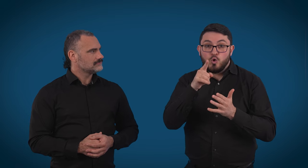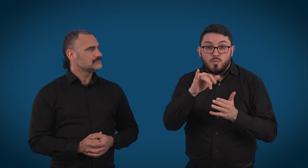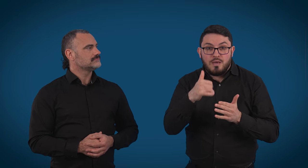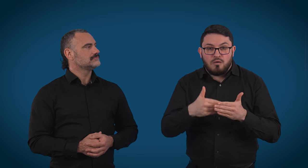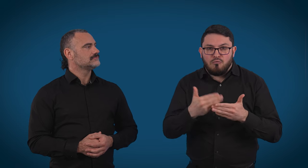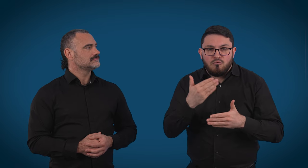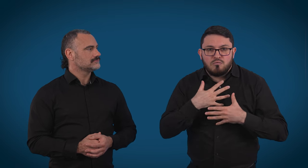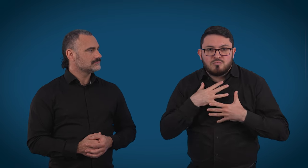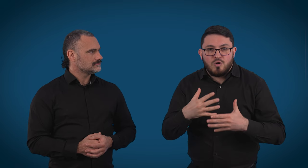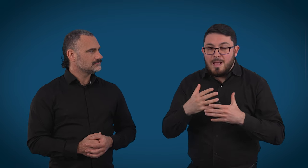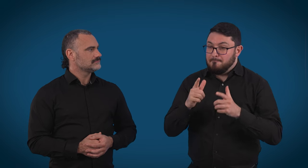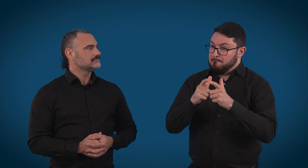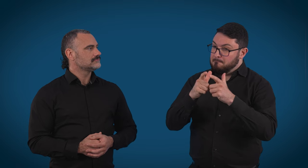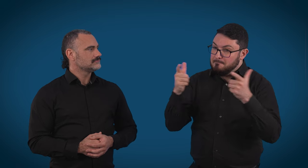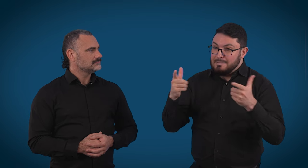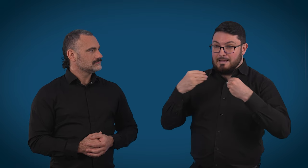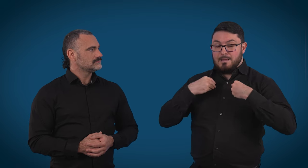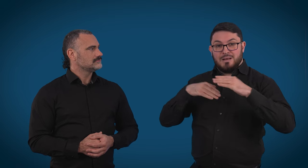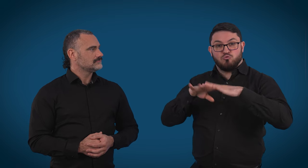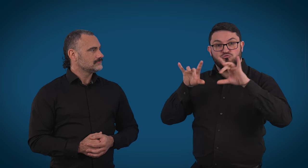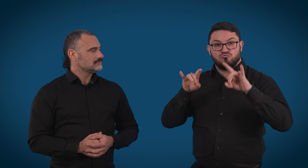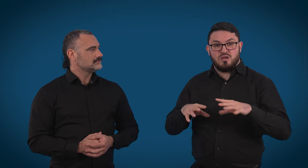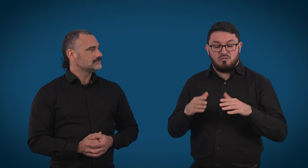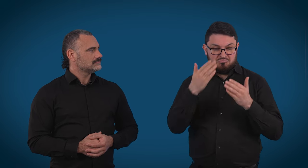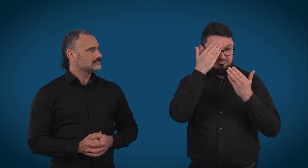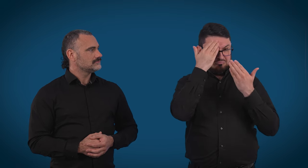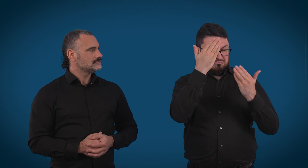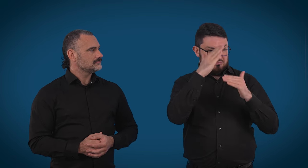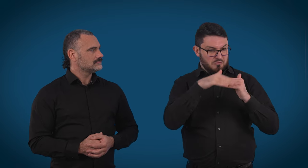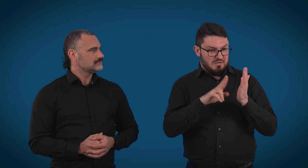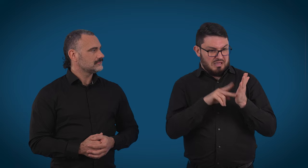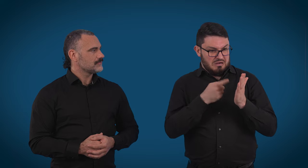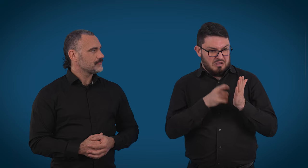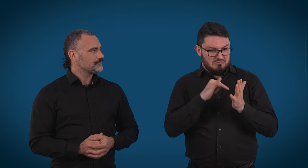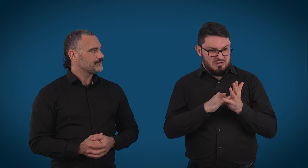know that even some larger businesses in Australia, big corporations, they don't